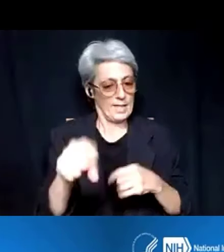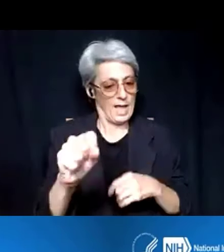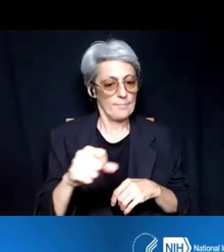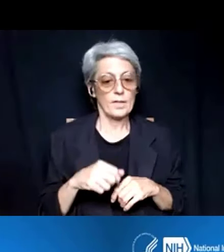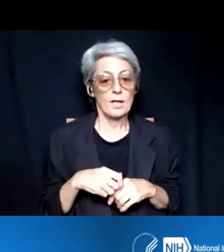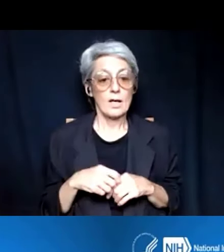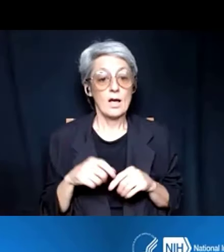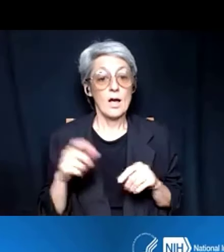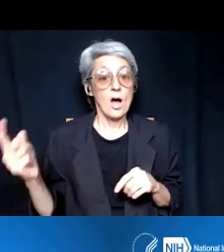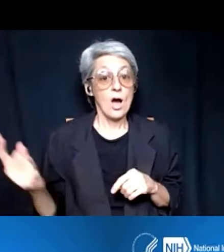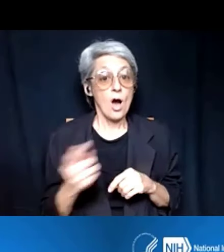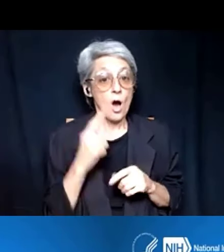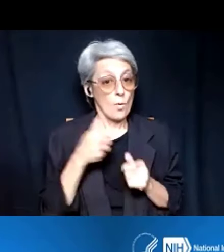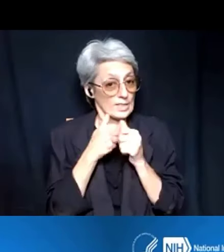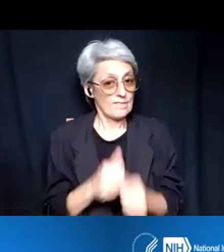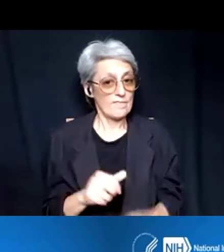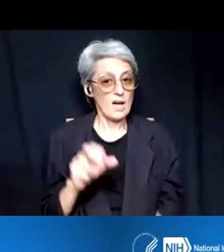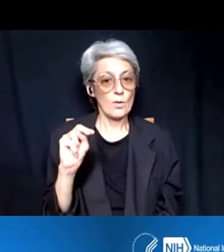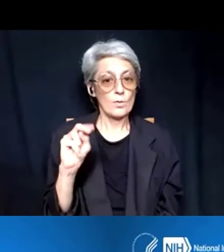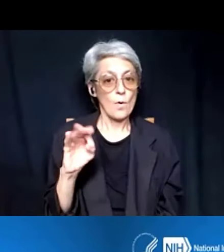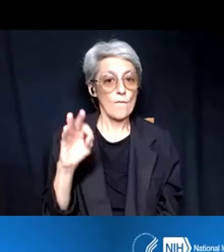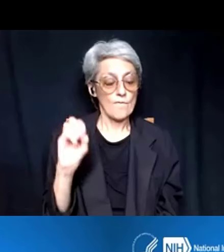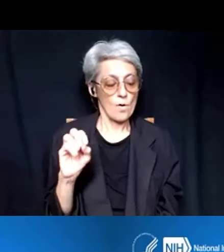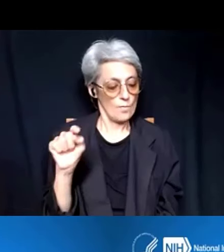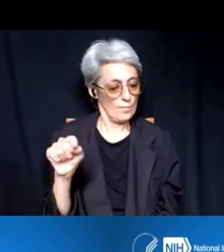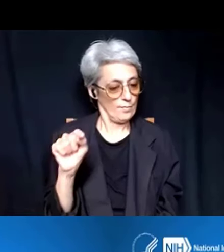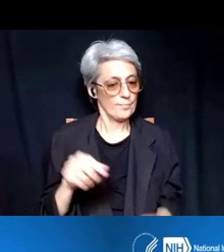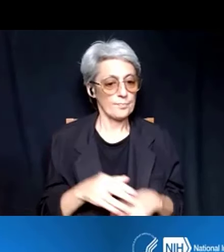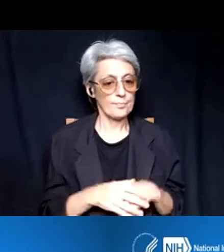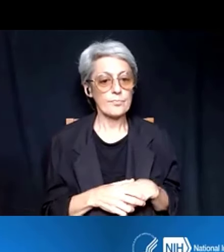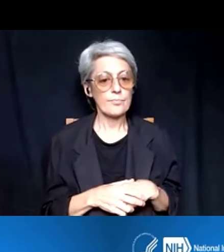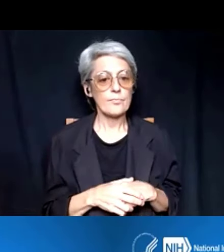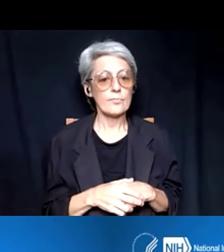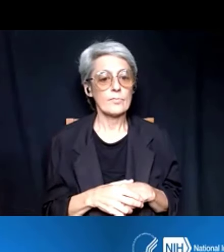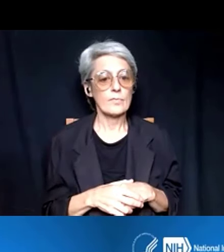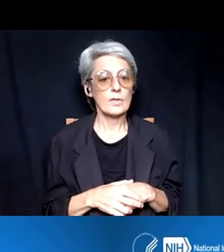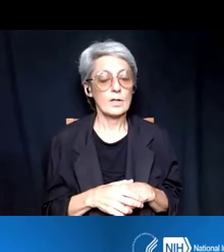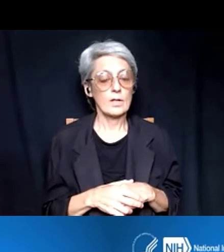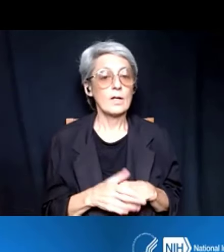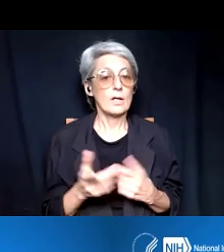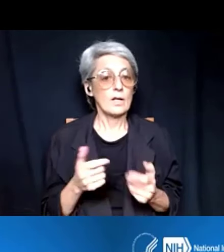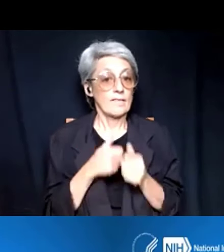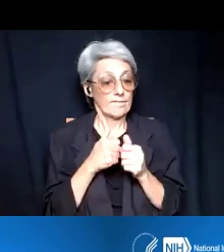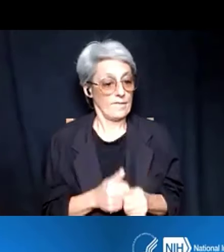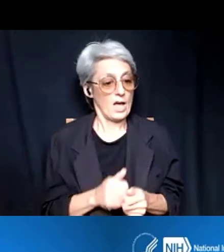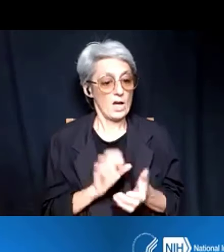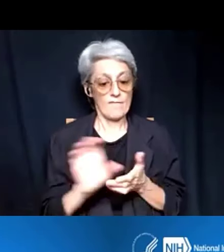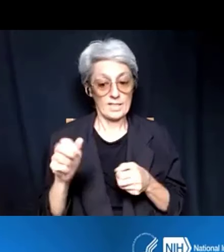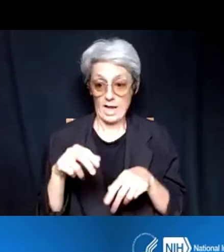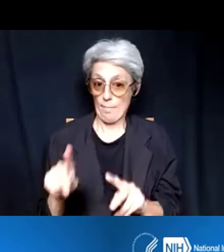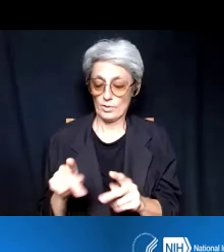follow the NOFO. So, one of the things you hear is, follow the funding opportunity. Whenever you read it, it'll say a few things;